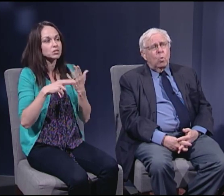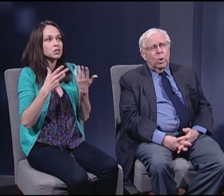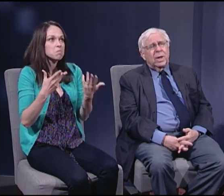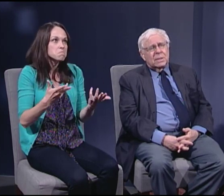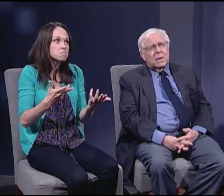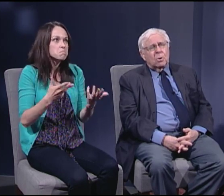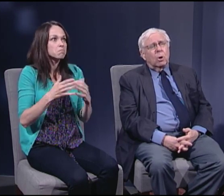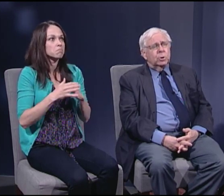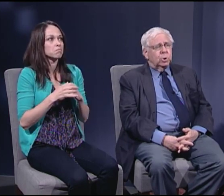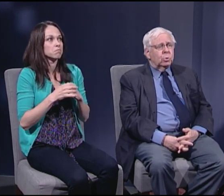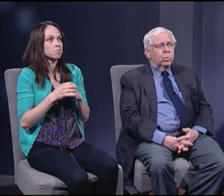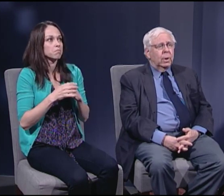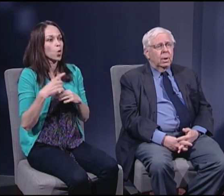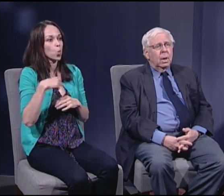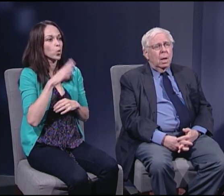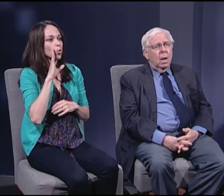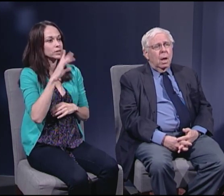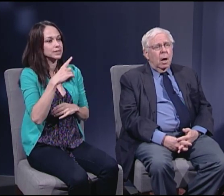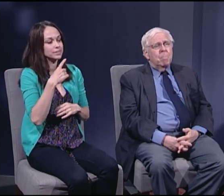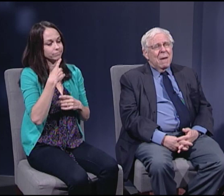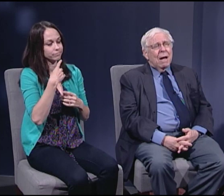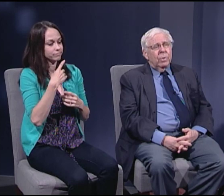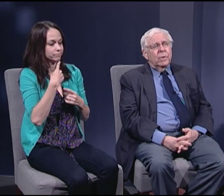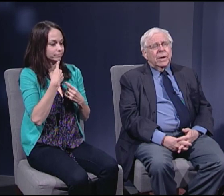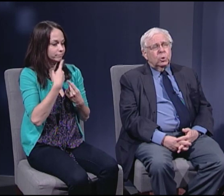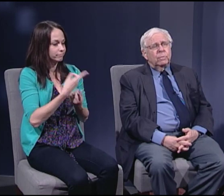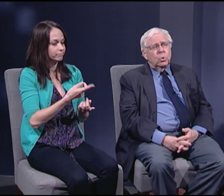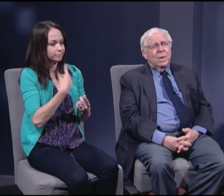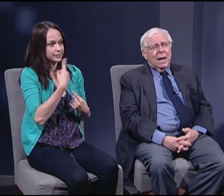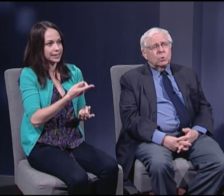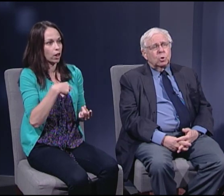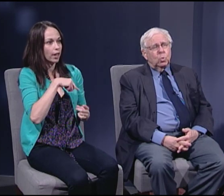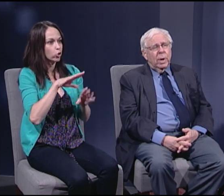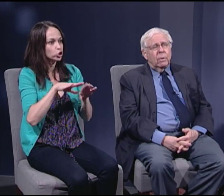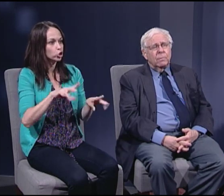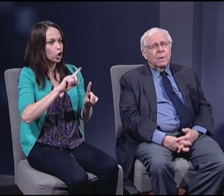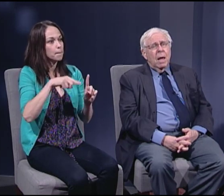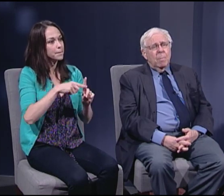we're going to tell our children about the election of 2012